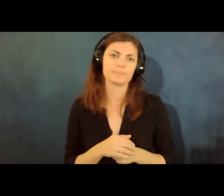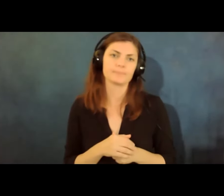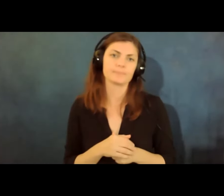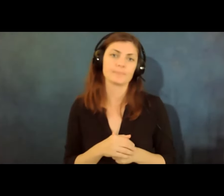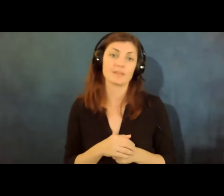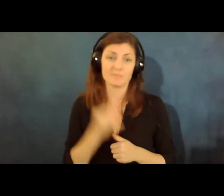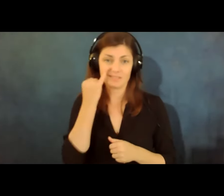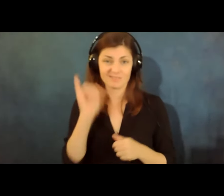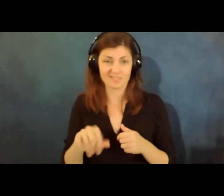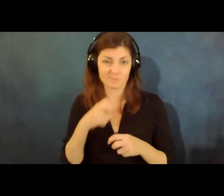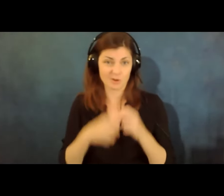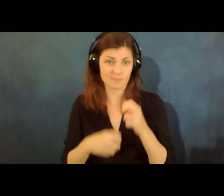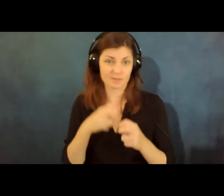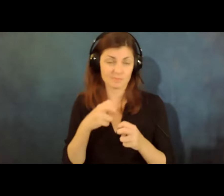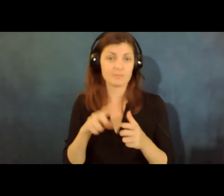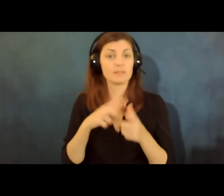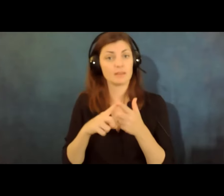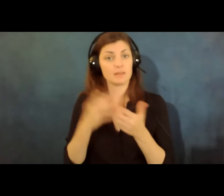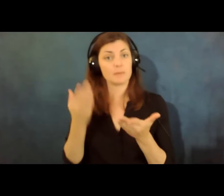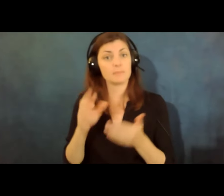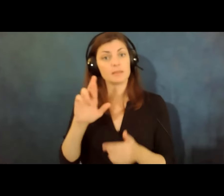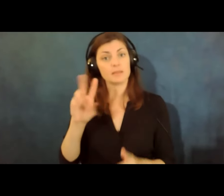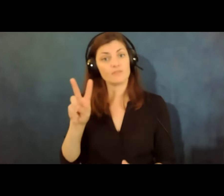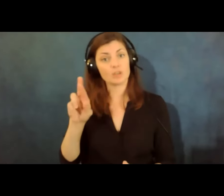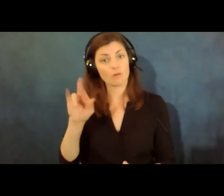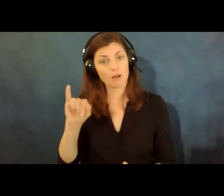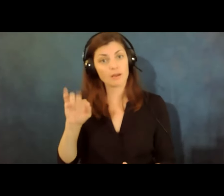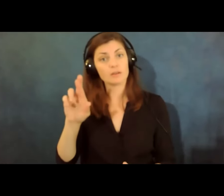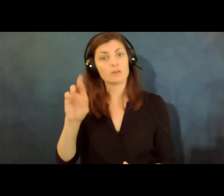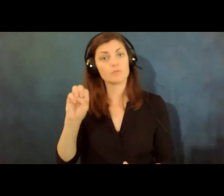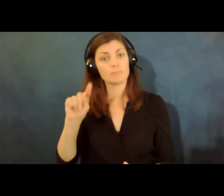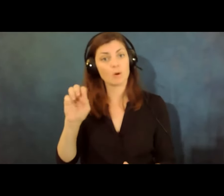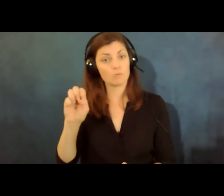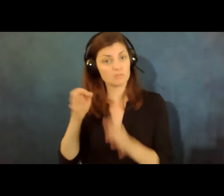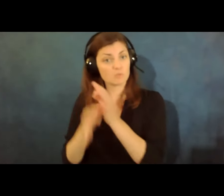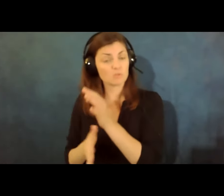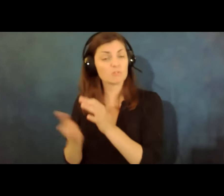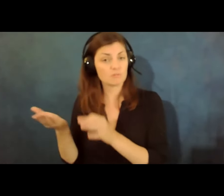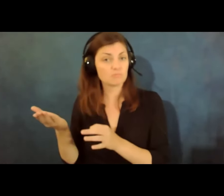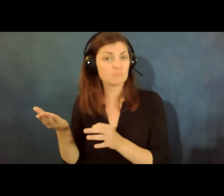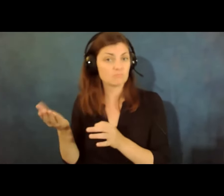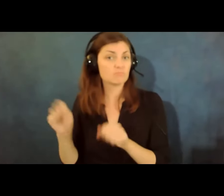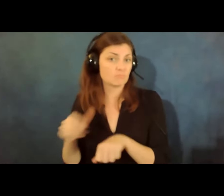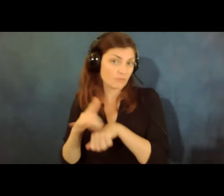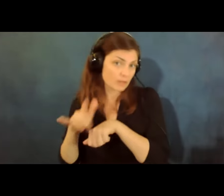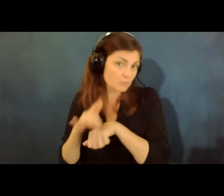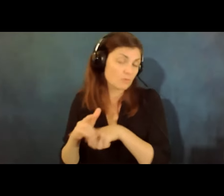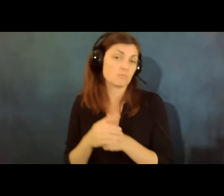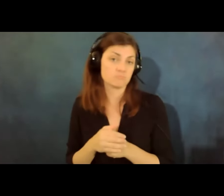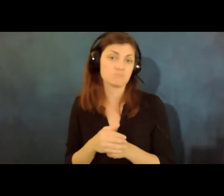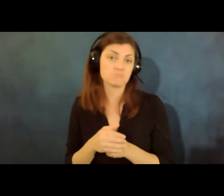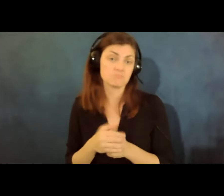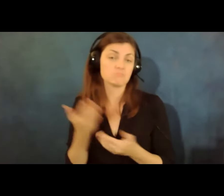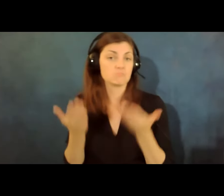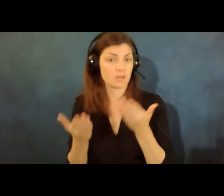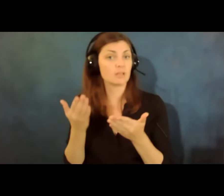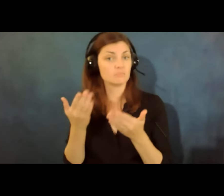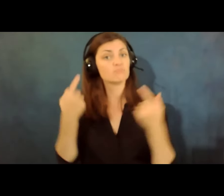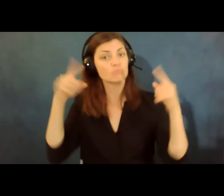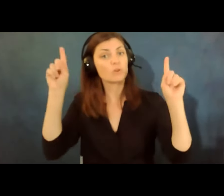a problem then a remote interpreter vri um video remote interpreting might work putting things